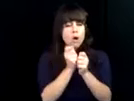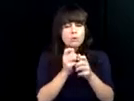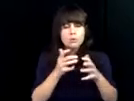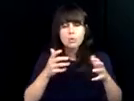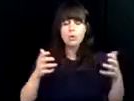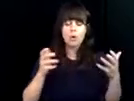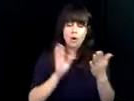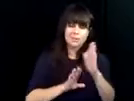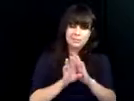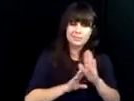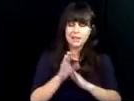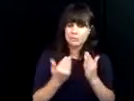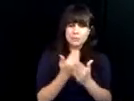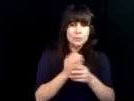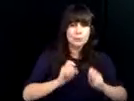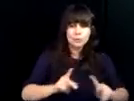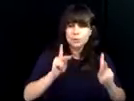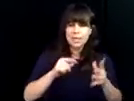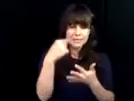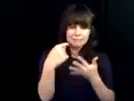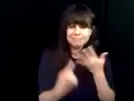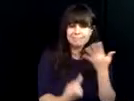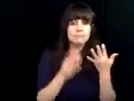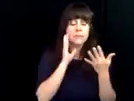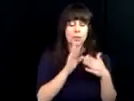as we look to the future we also know that our program